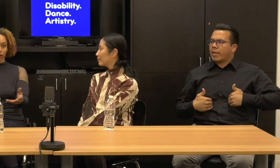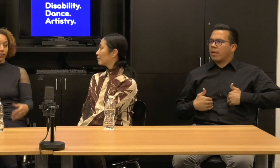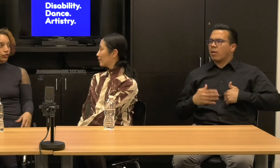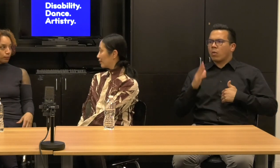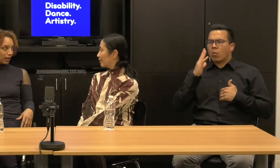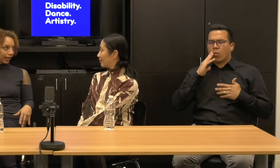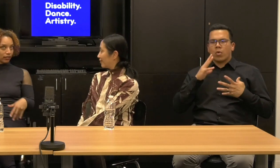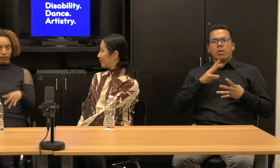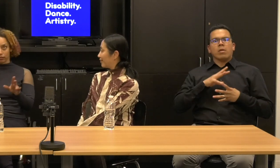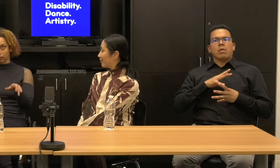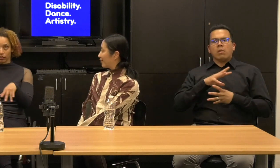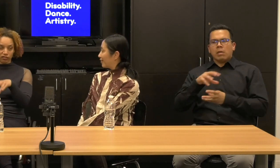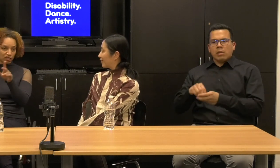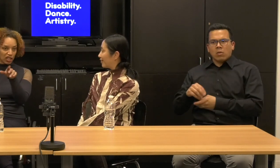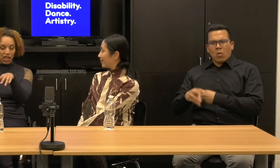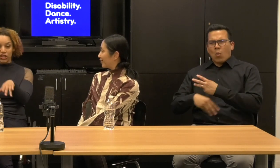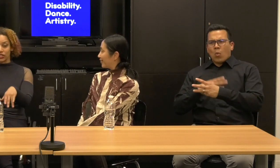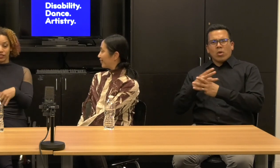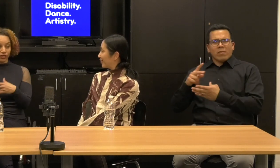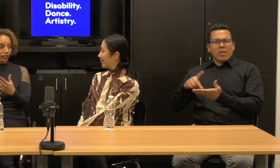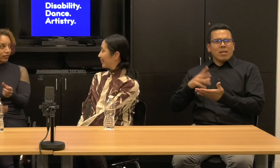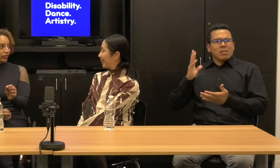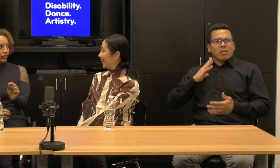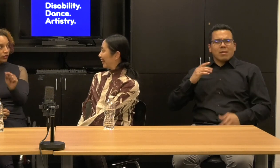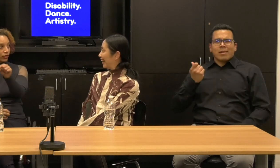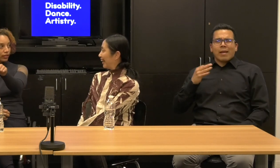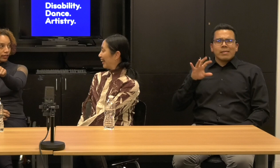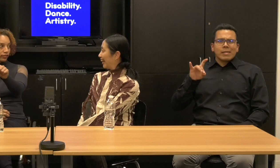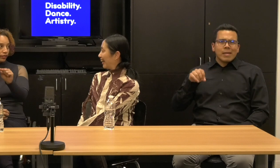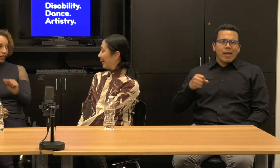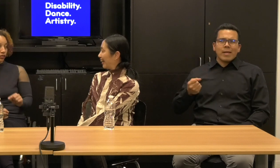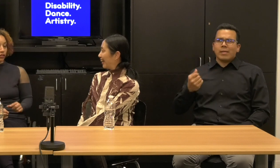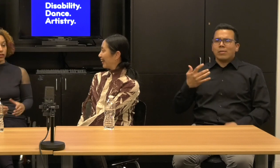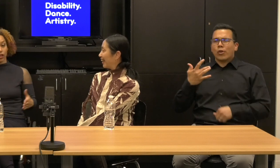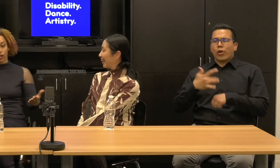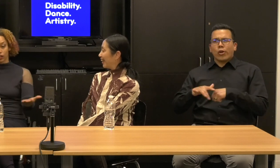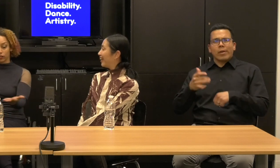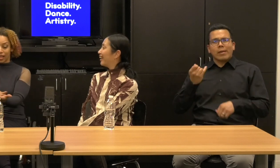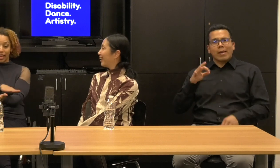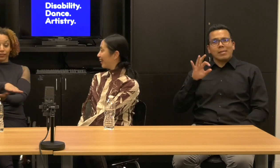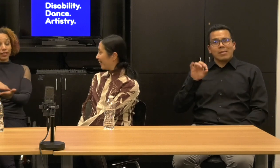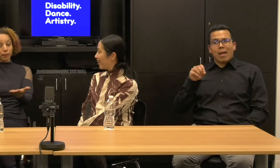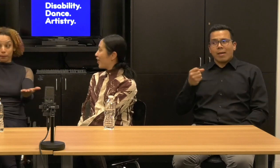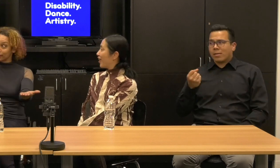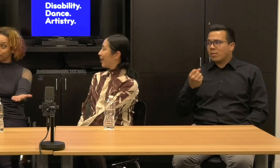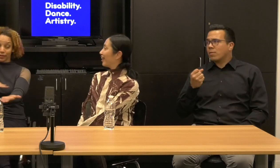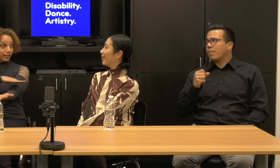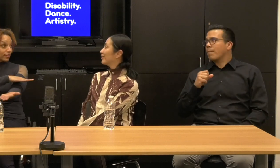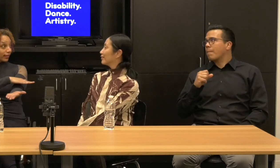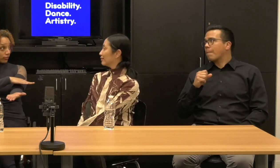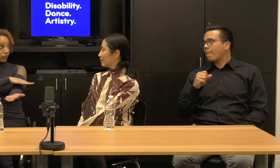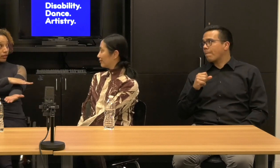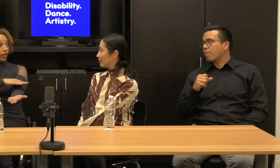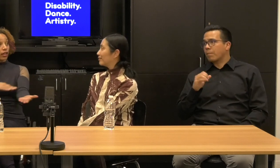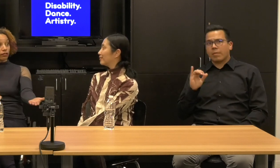of dance back in the 19 eighties and the early 19 nineties contact, but this is our history,